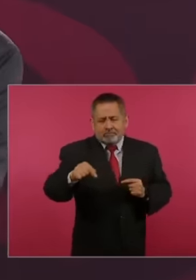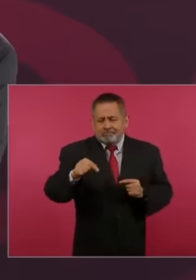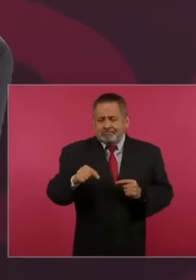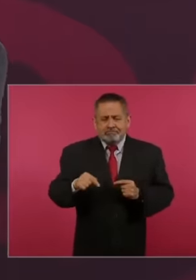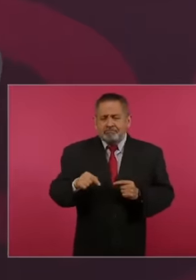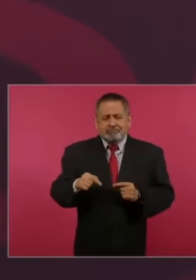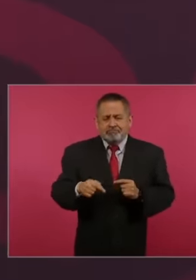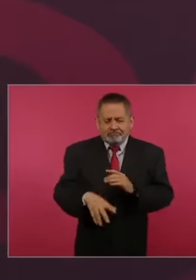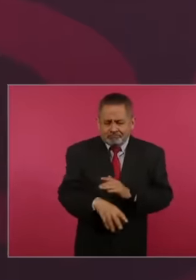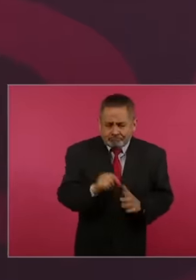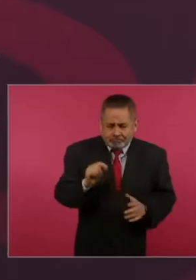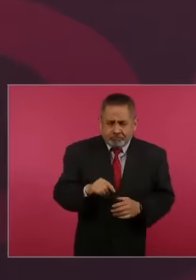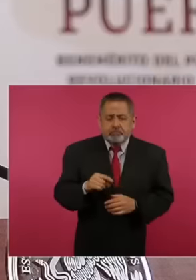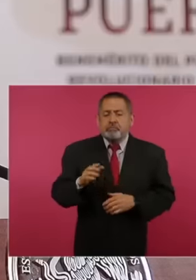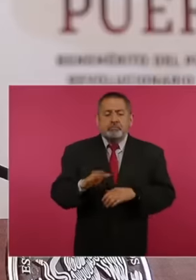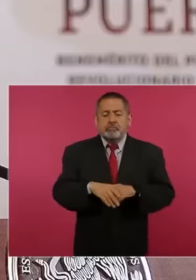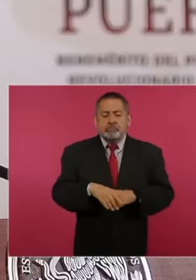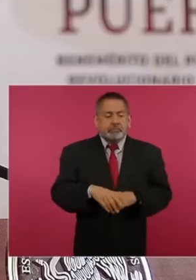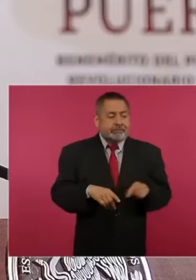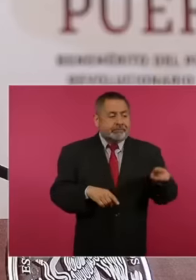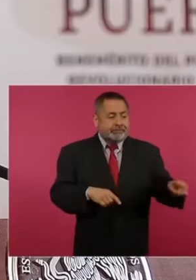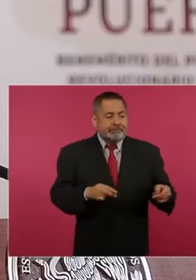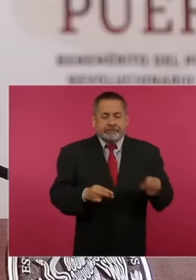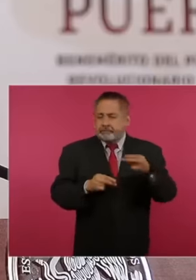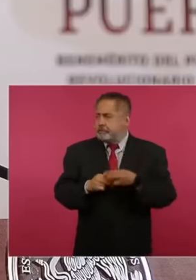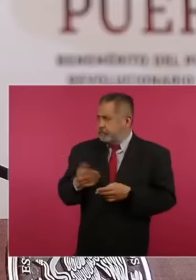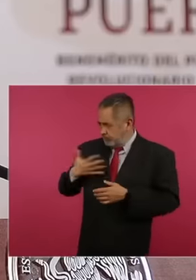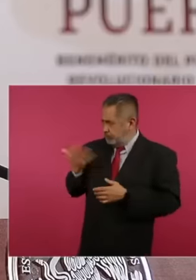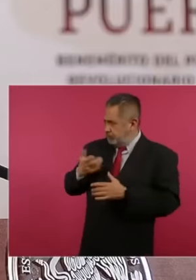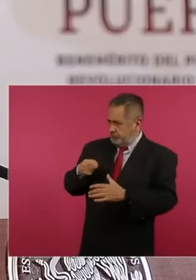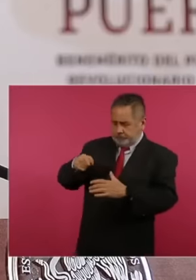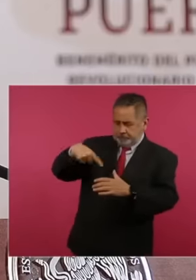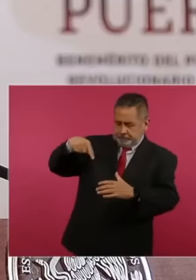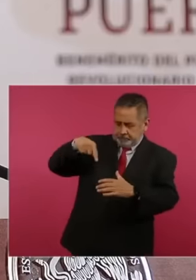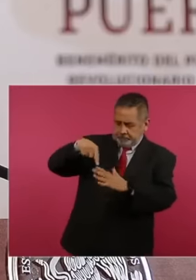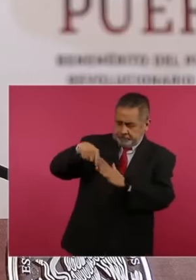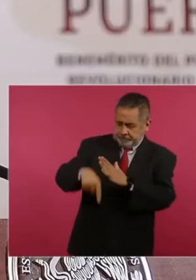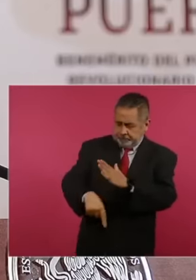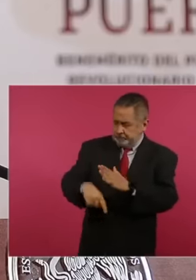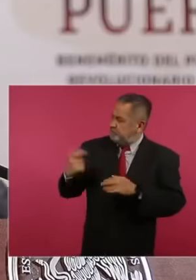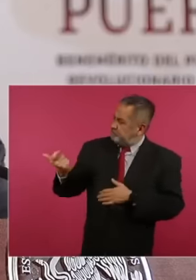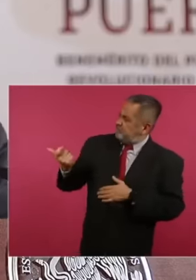drilling and charging for the Drilling and production did not increase so